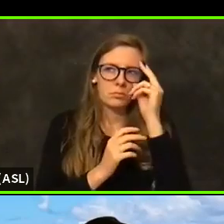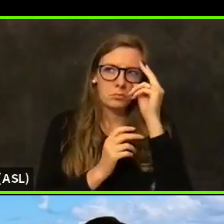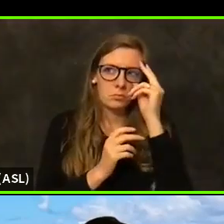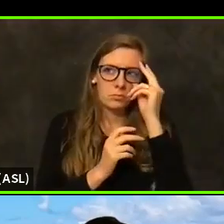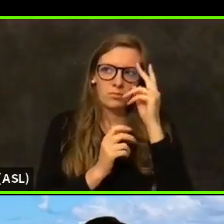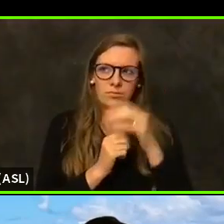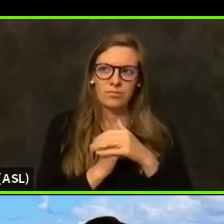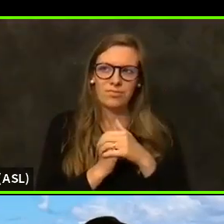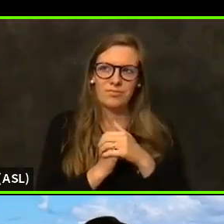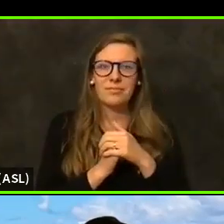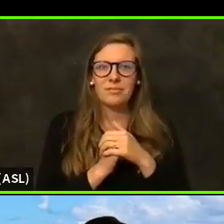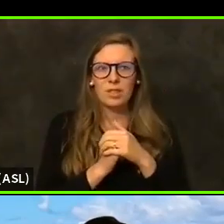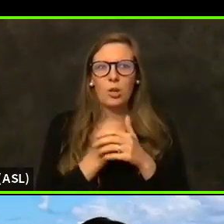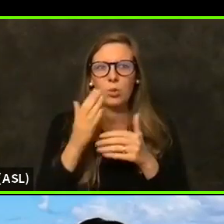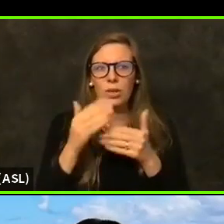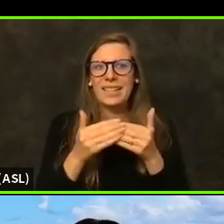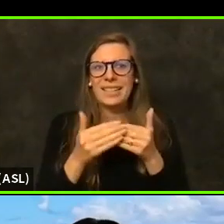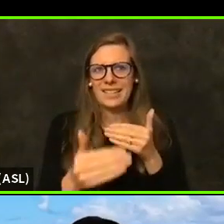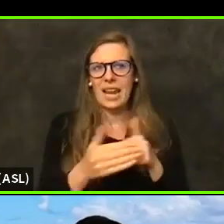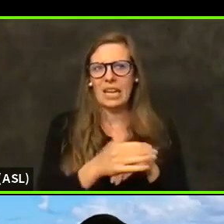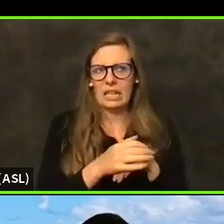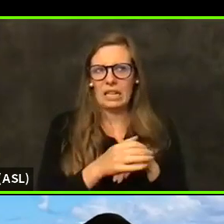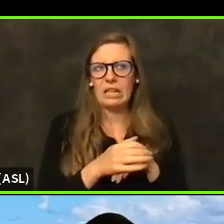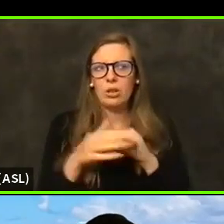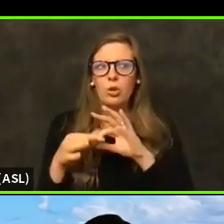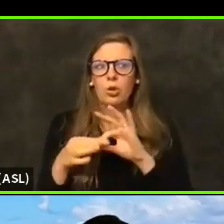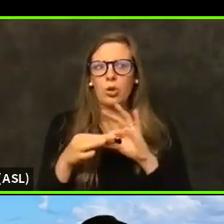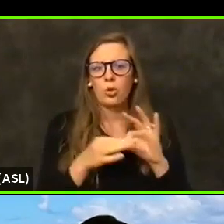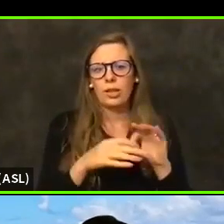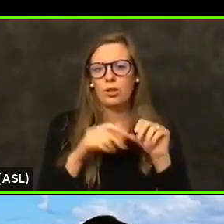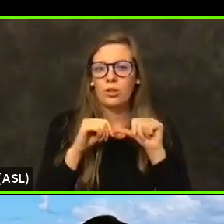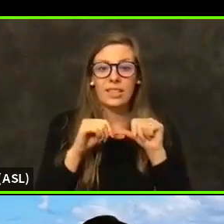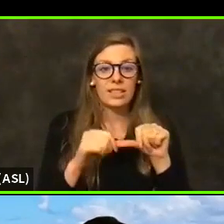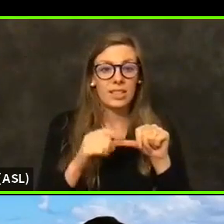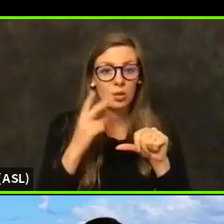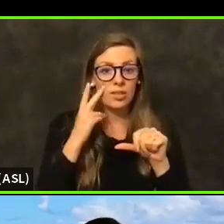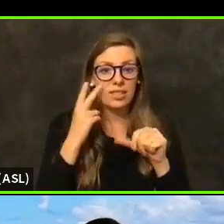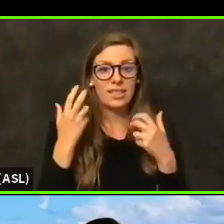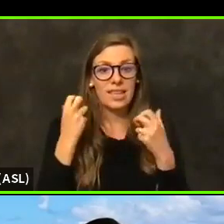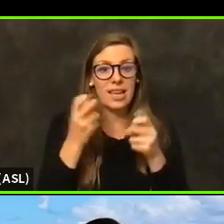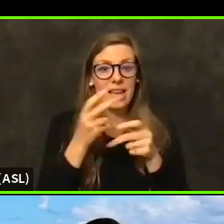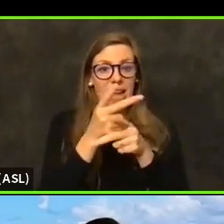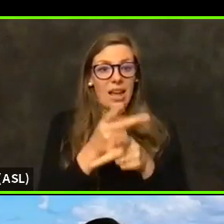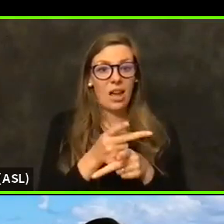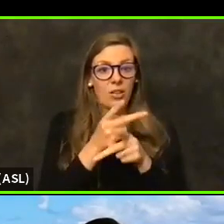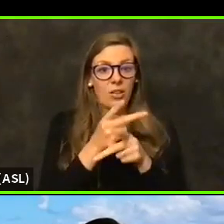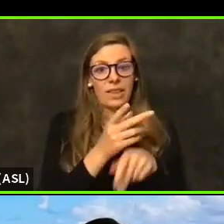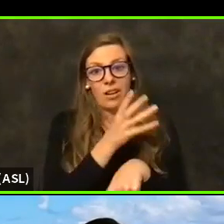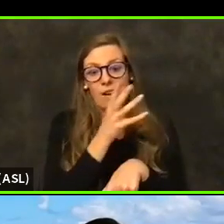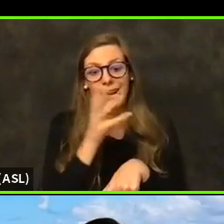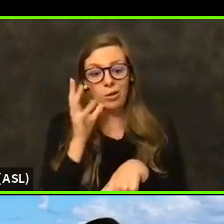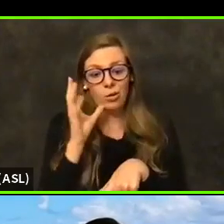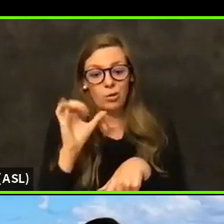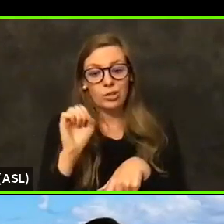Pretty steady in terms of continuing to see health care, agriculture cases, sales and service